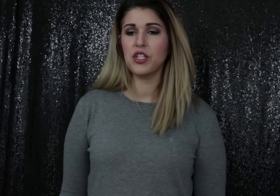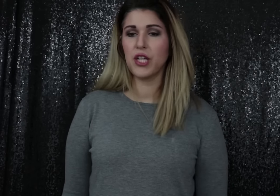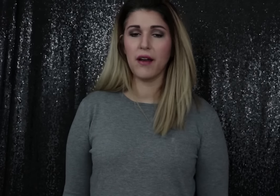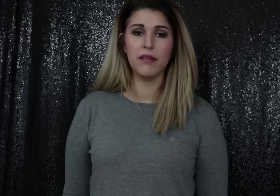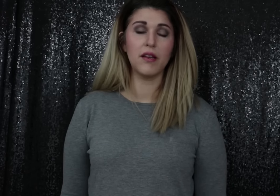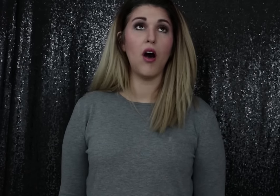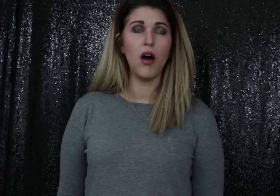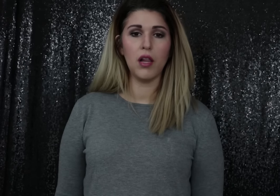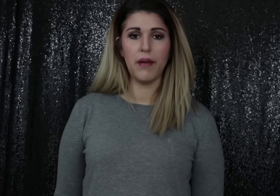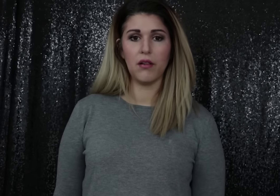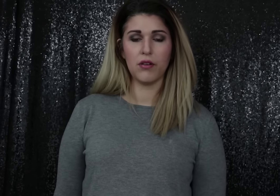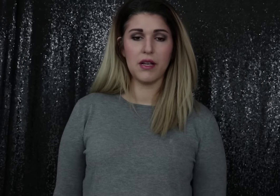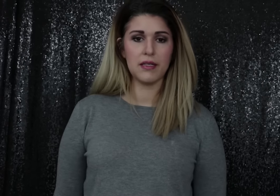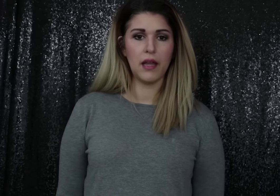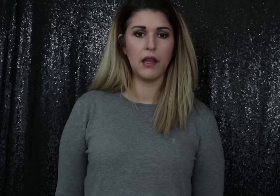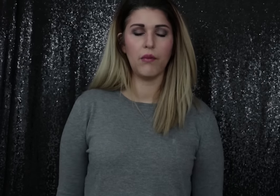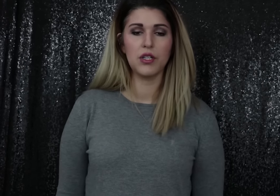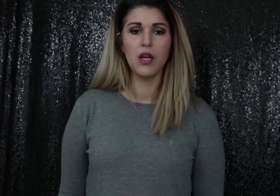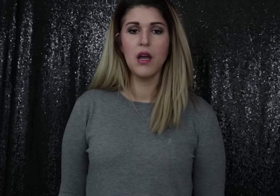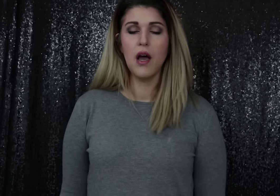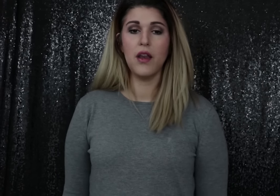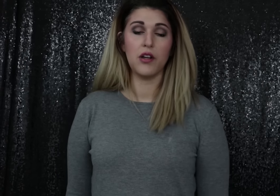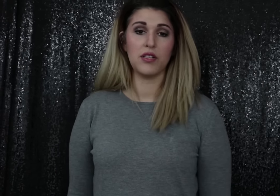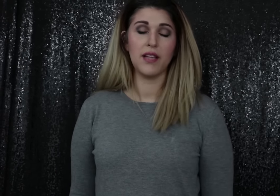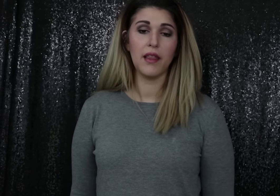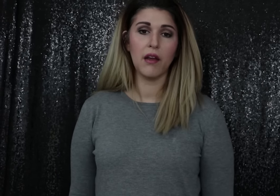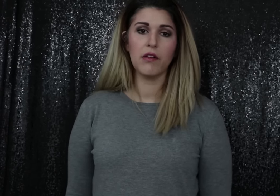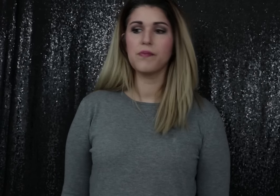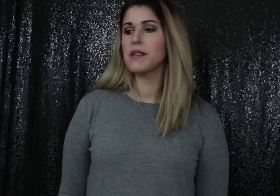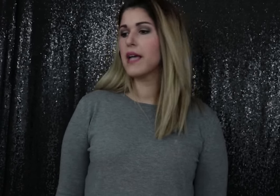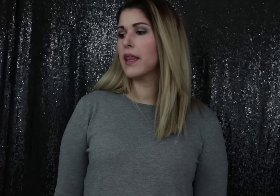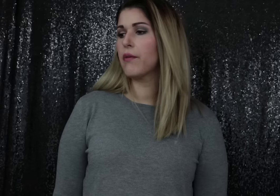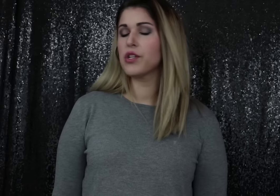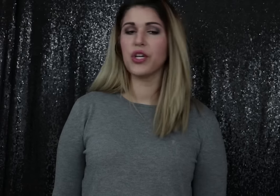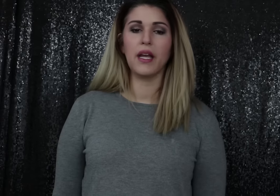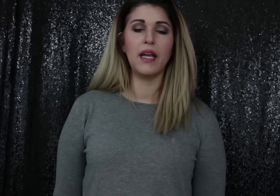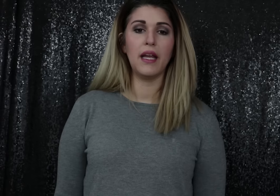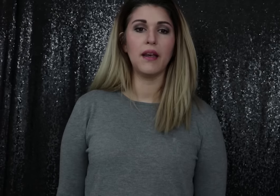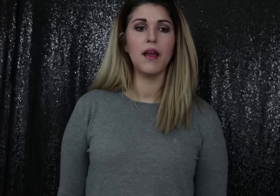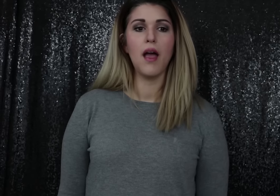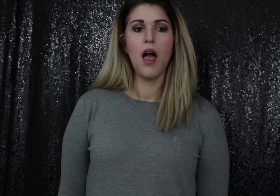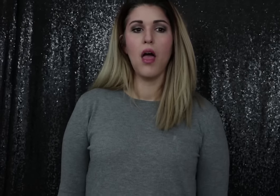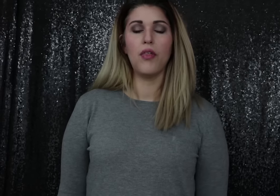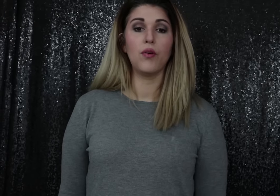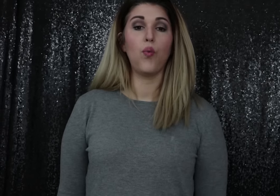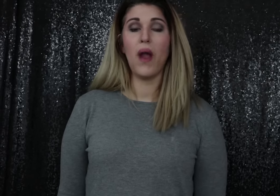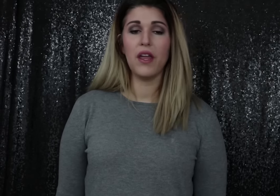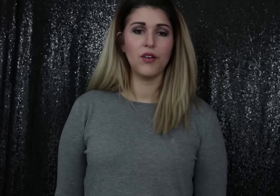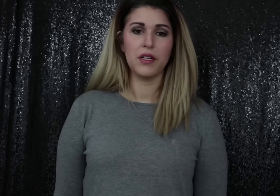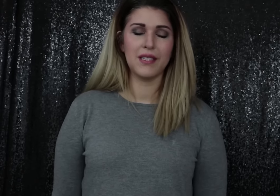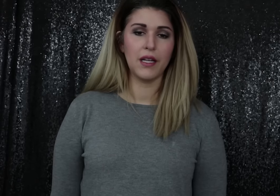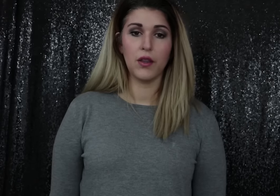This channel is all about learning sign language, not just sign language but sign language in the way you're going to see it in